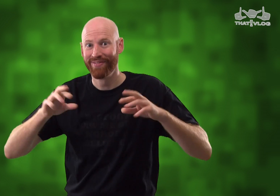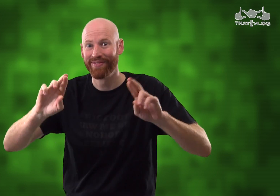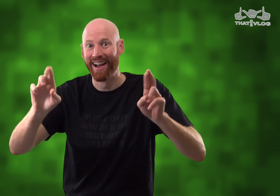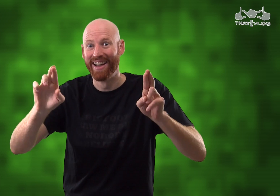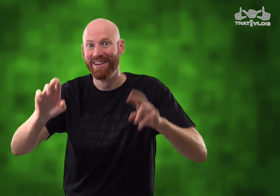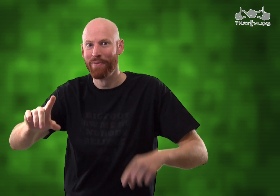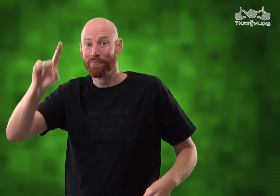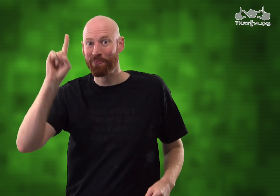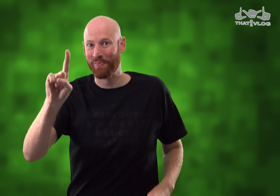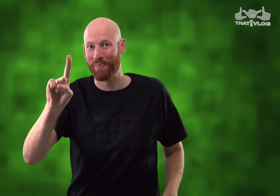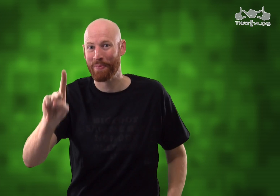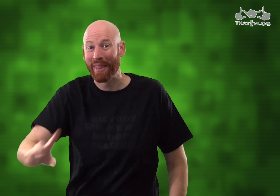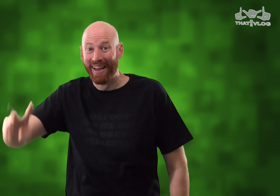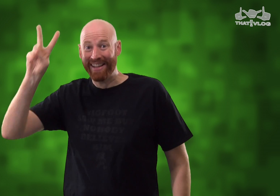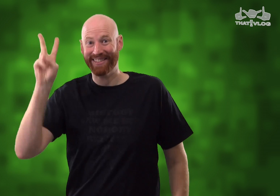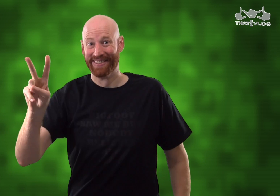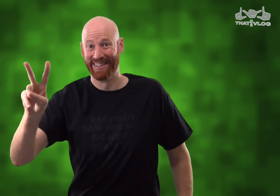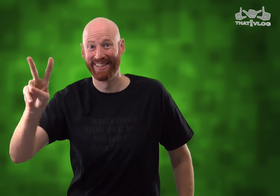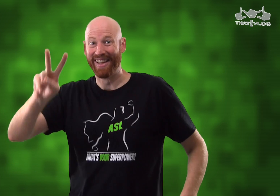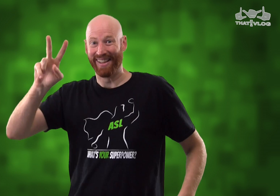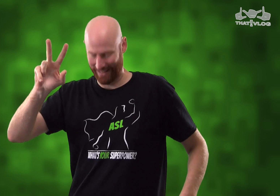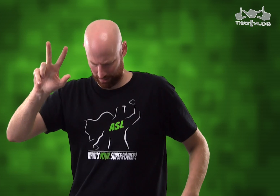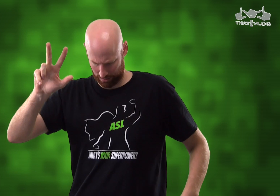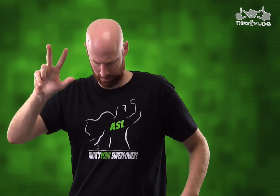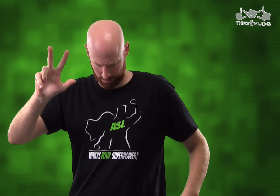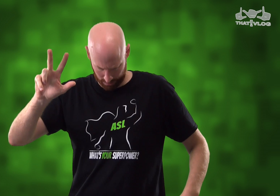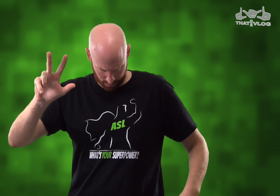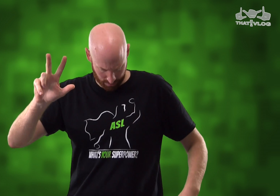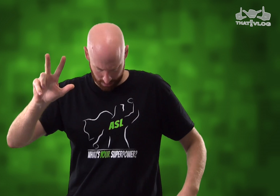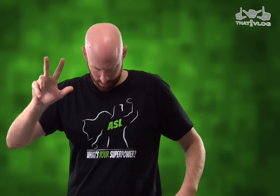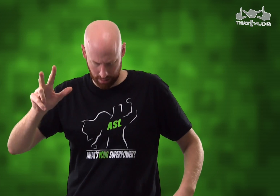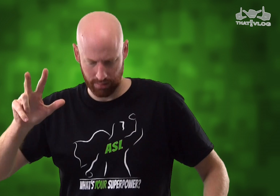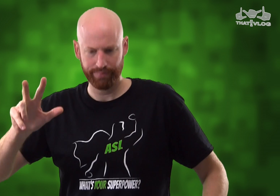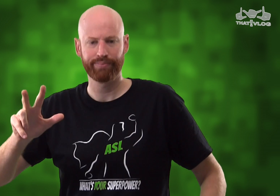*first* t-shirt! You ready? 1... 2... ... uh...